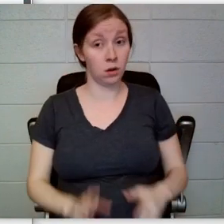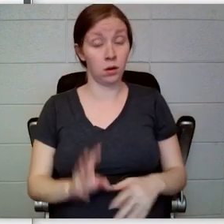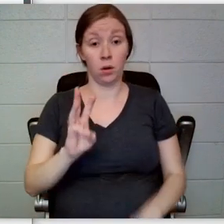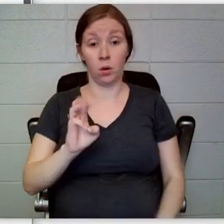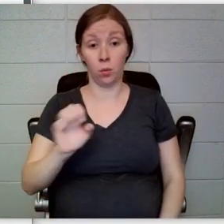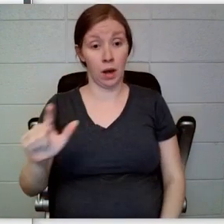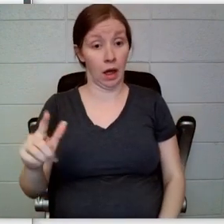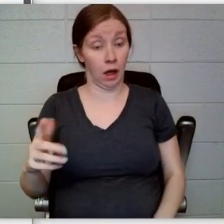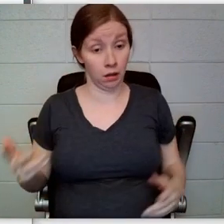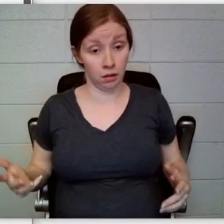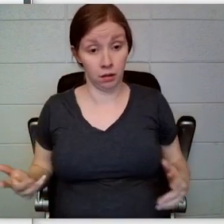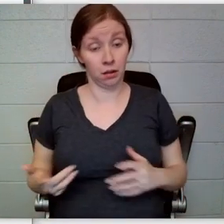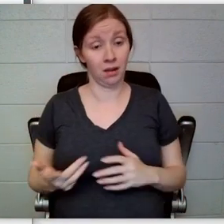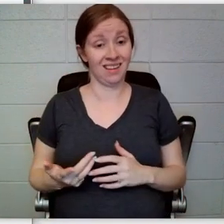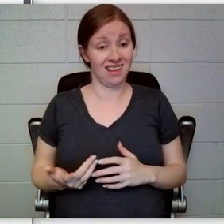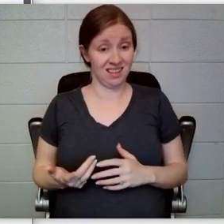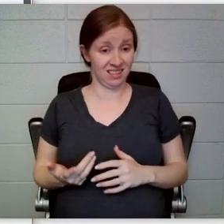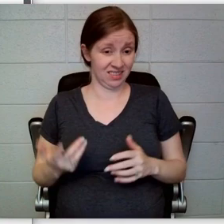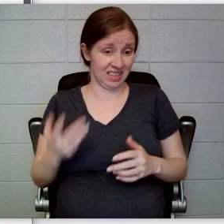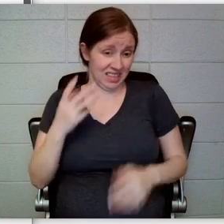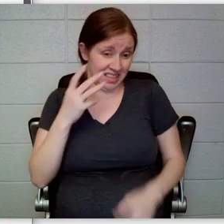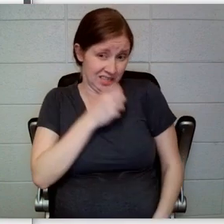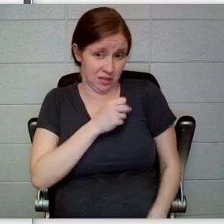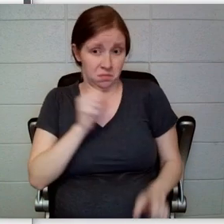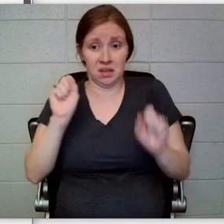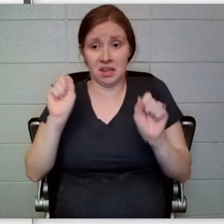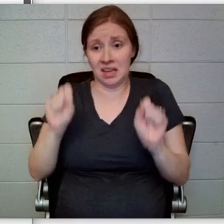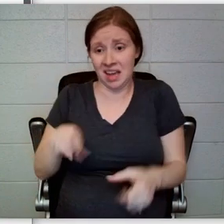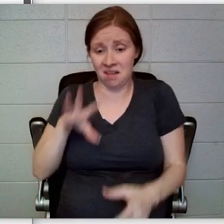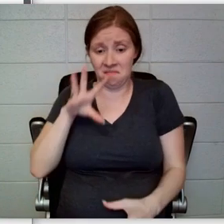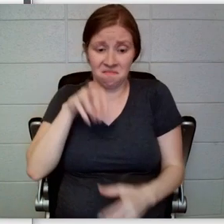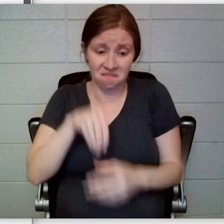it won’t hurt to be in the play. It seems to be very important to